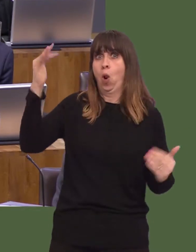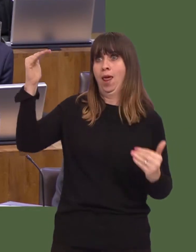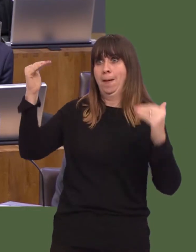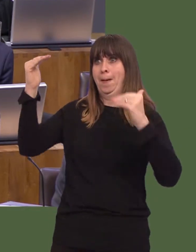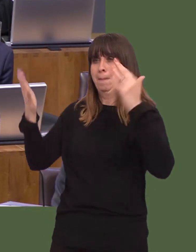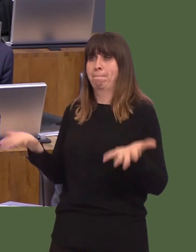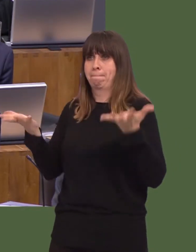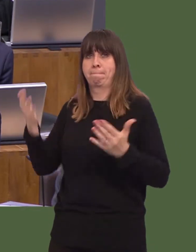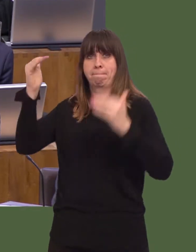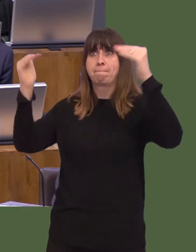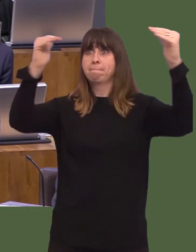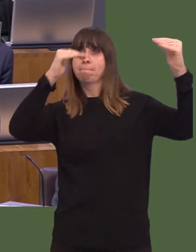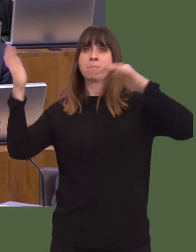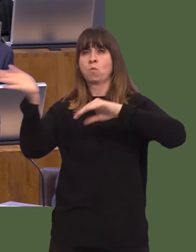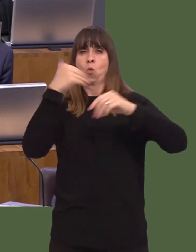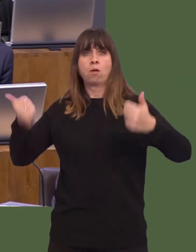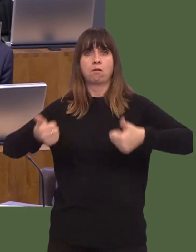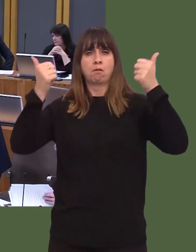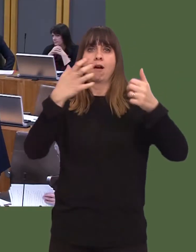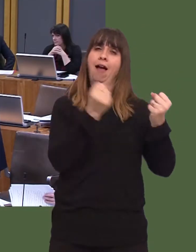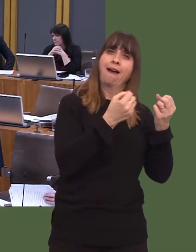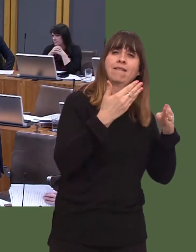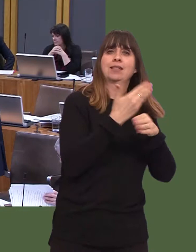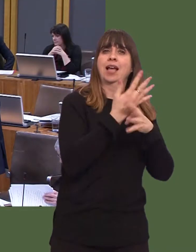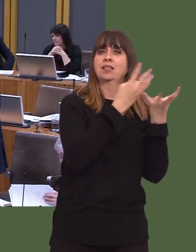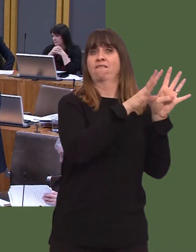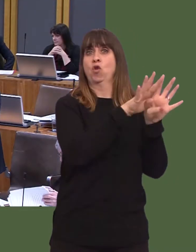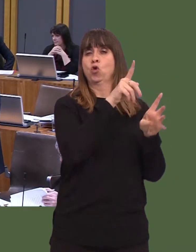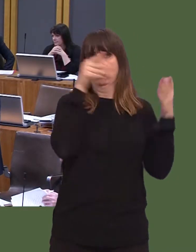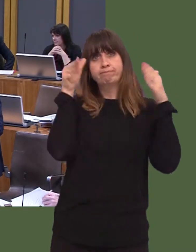Of that, the taskforce is another limb of that.